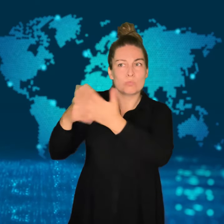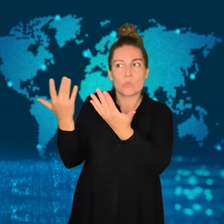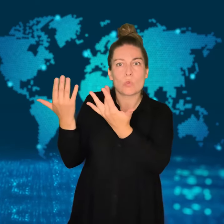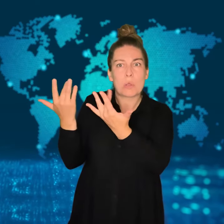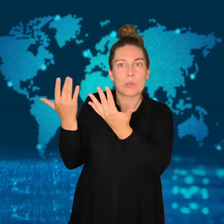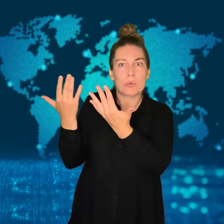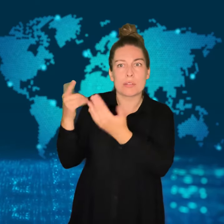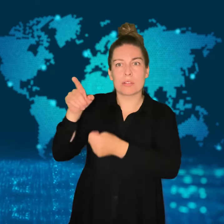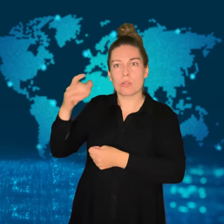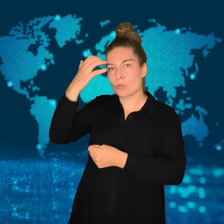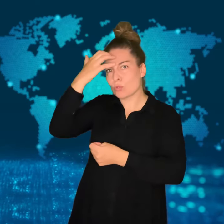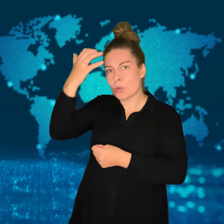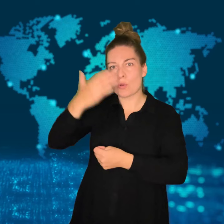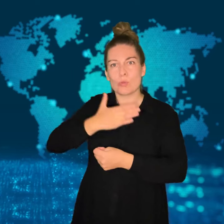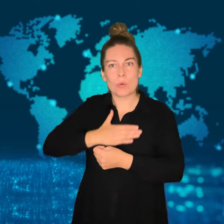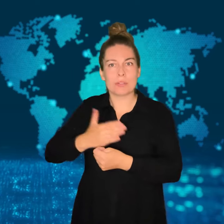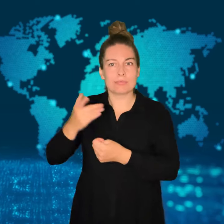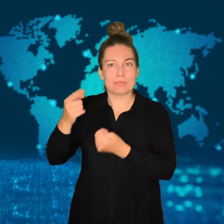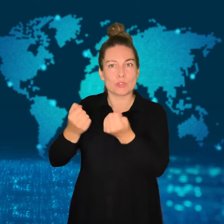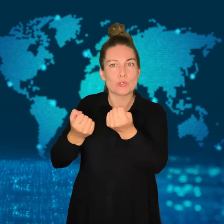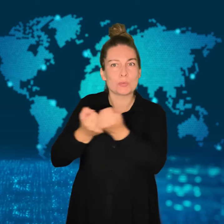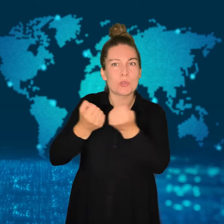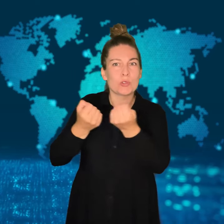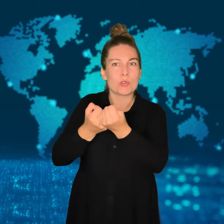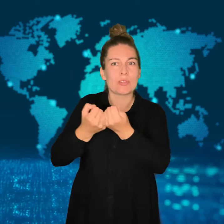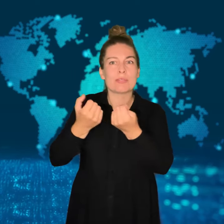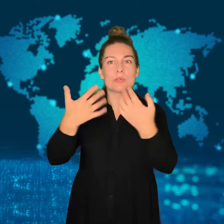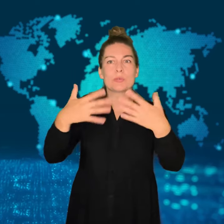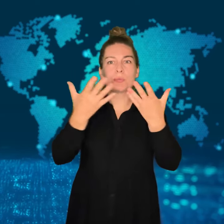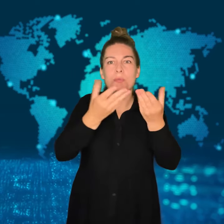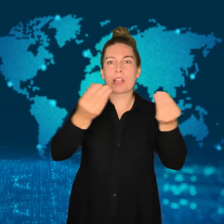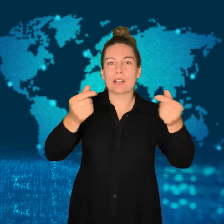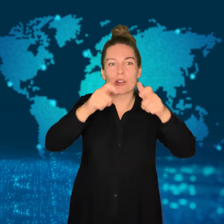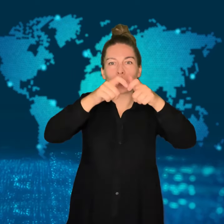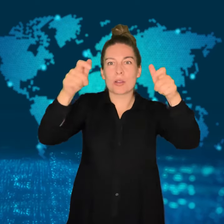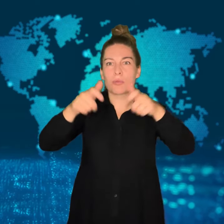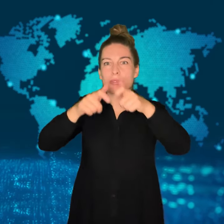stored after the government had put support measures